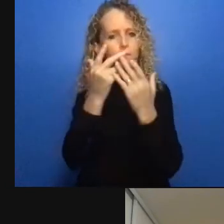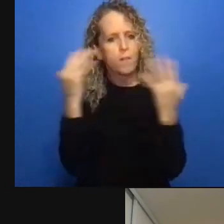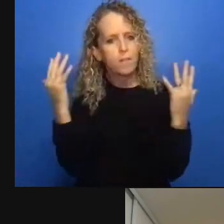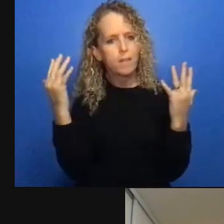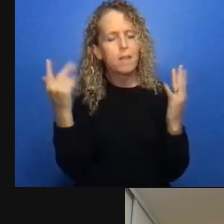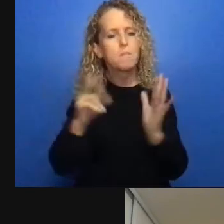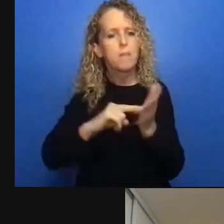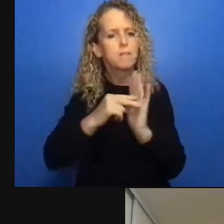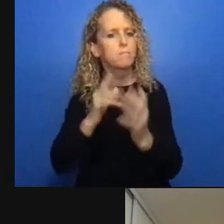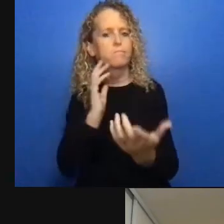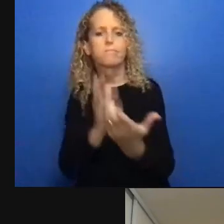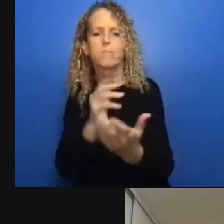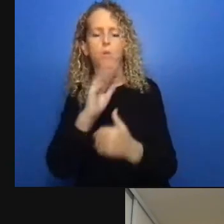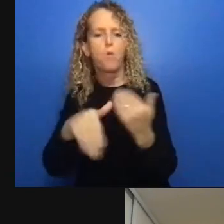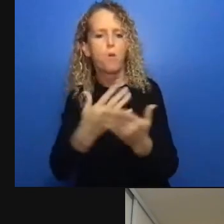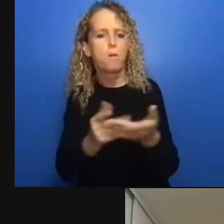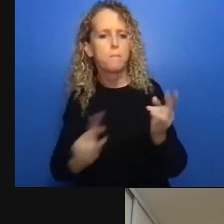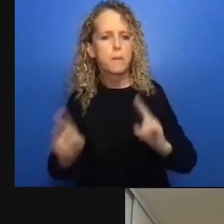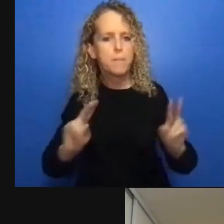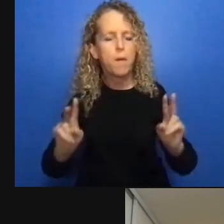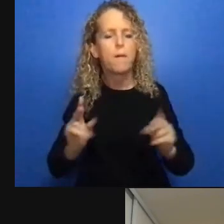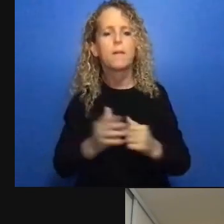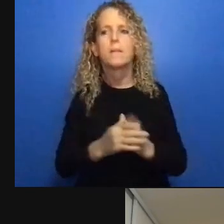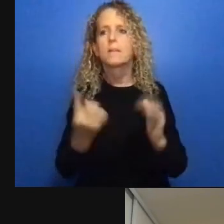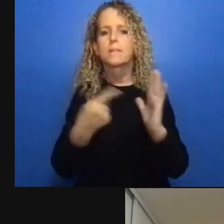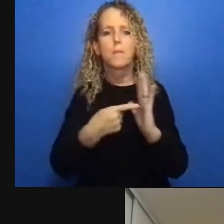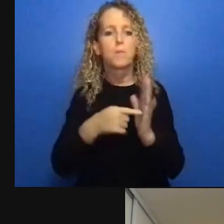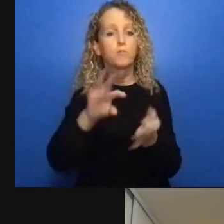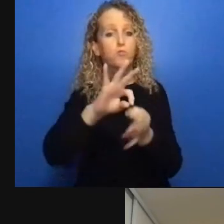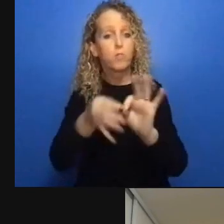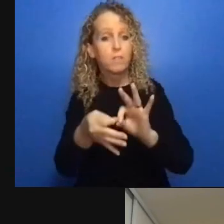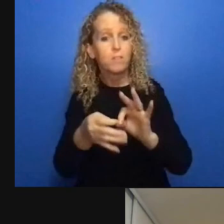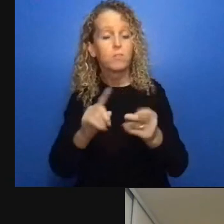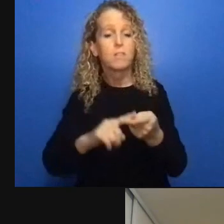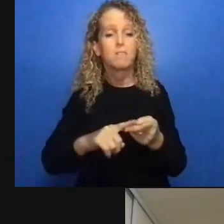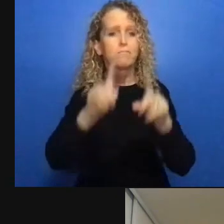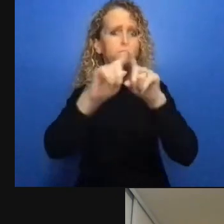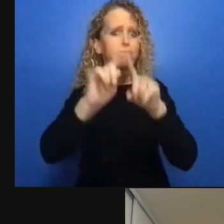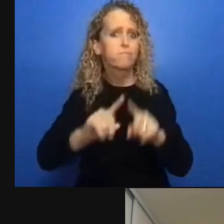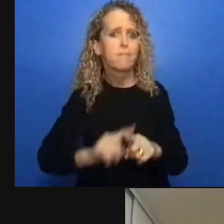and so please tune in with us you will hear from Andrew Rau-chaplin, Dianne Tyers and